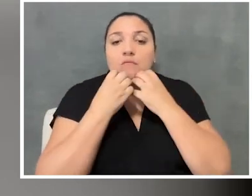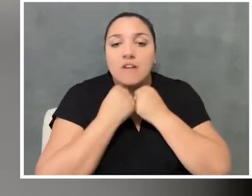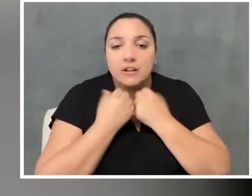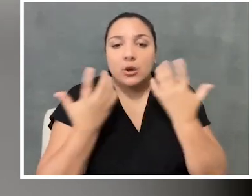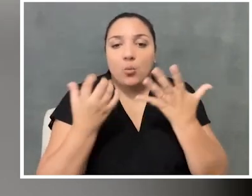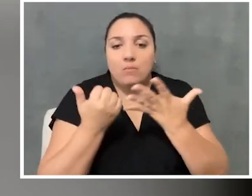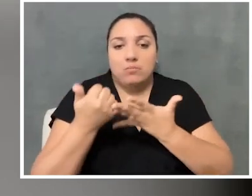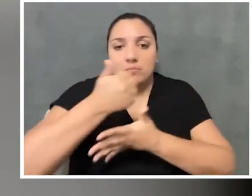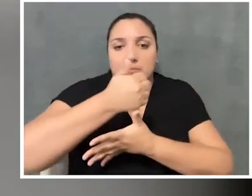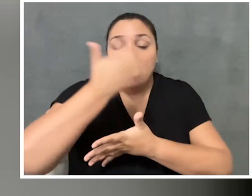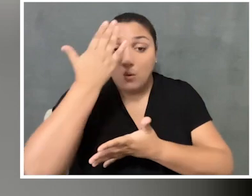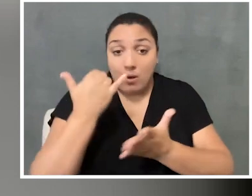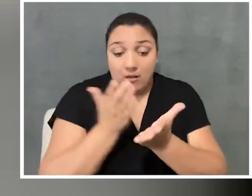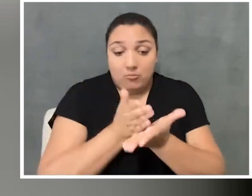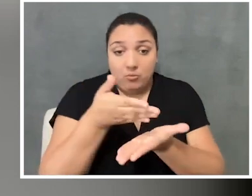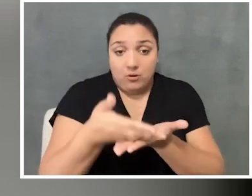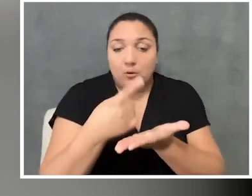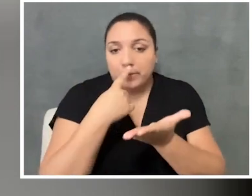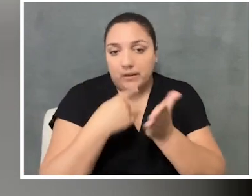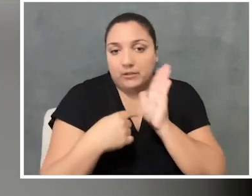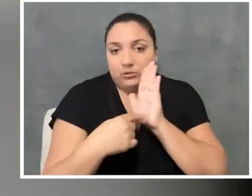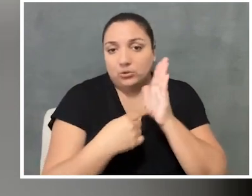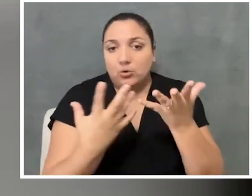is a reflection of your values as an organization.